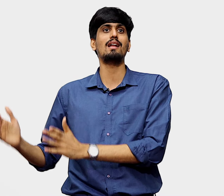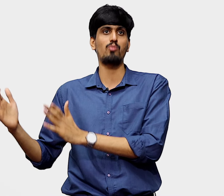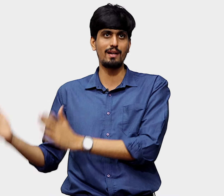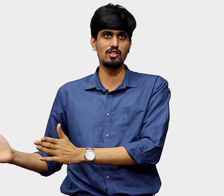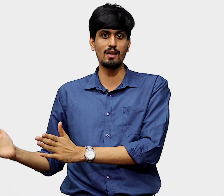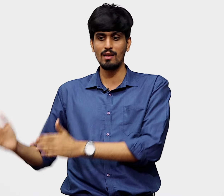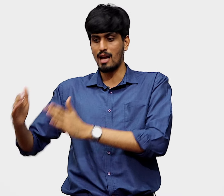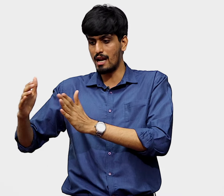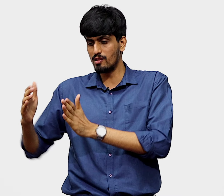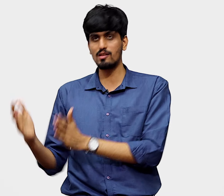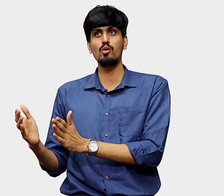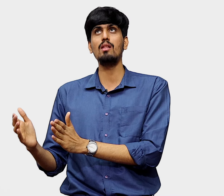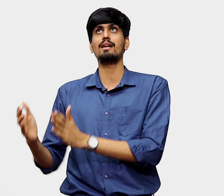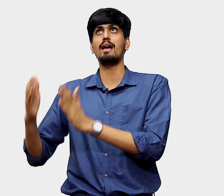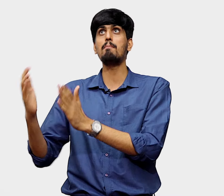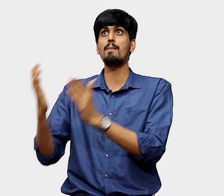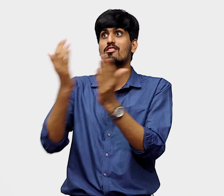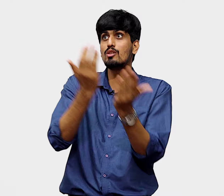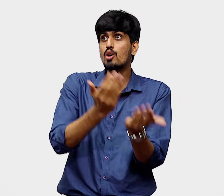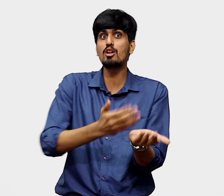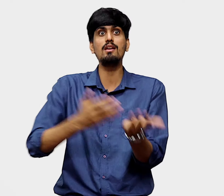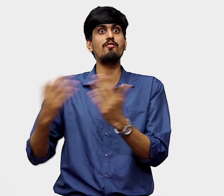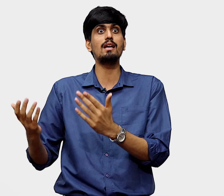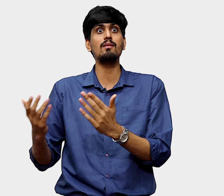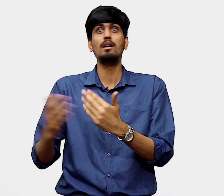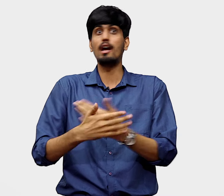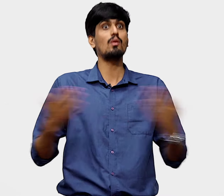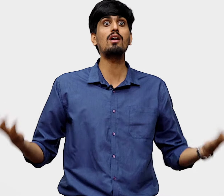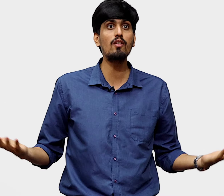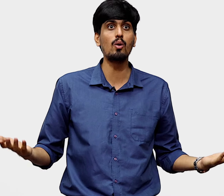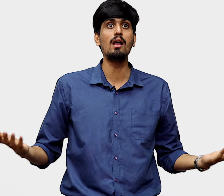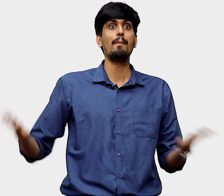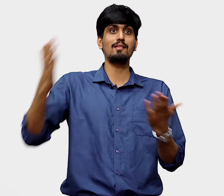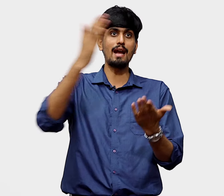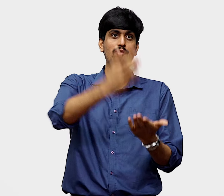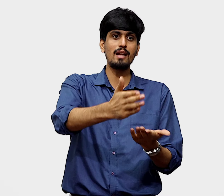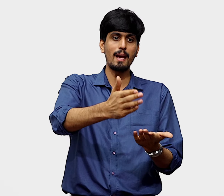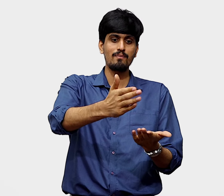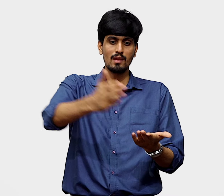and exploitation and if this is a tool that can help people switch over to being vegan, it's a wonderful tool. Because at the end of the day,